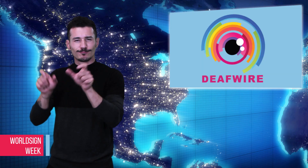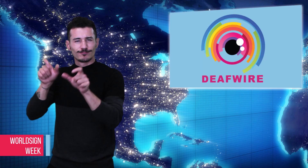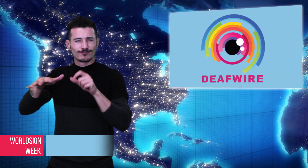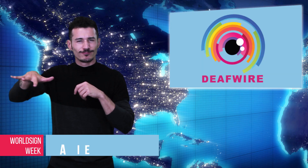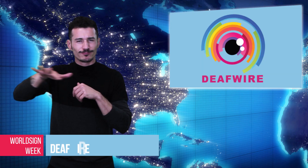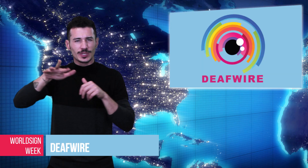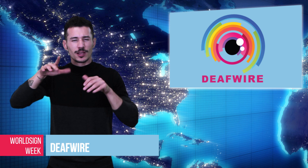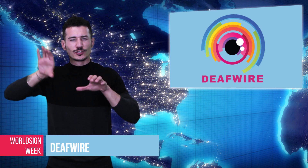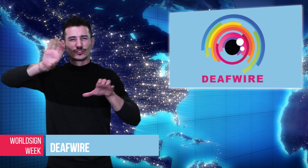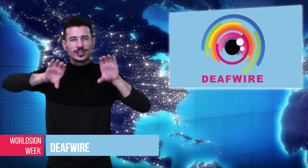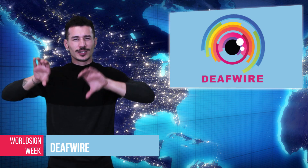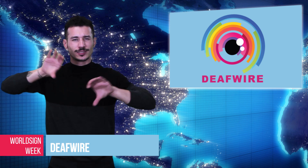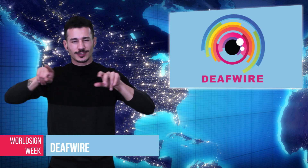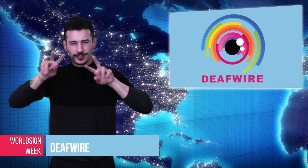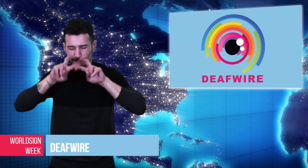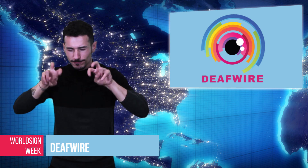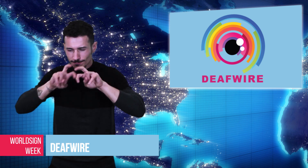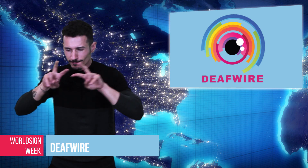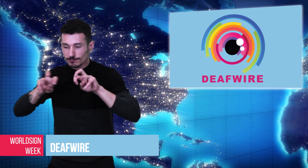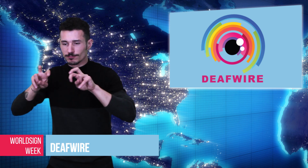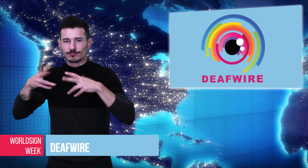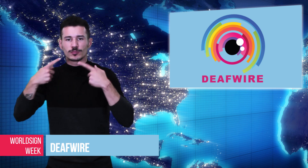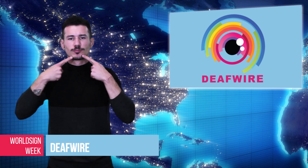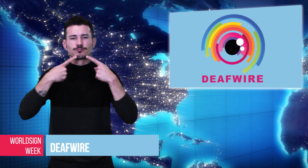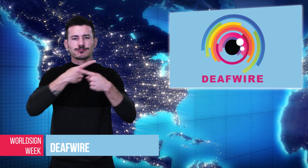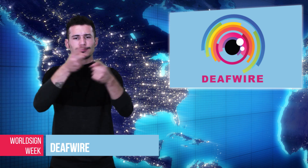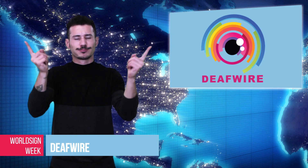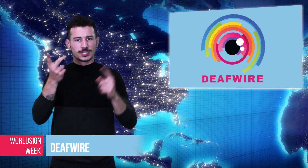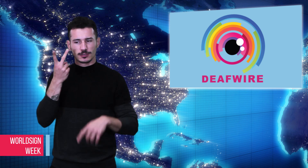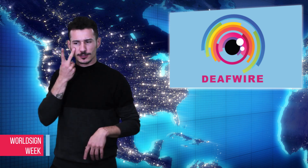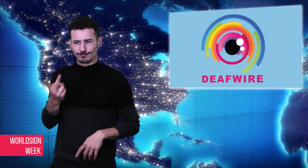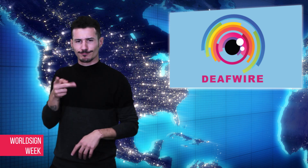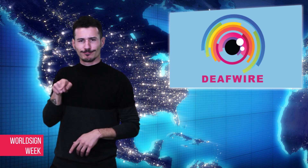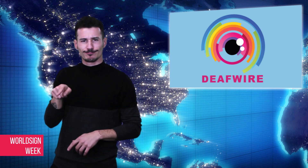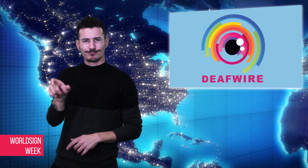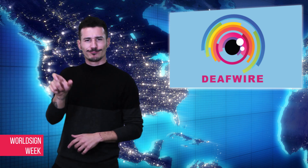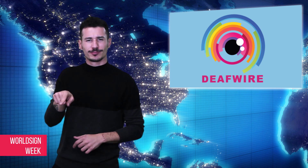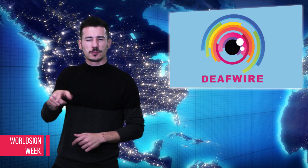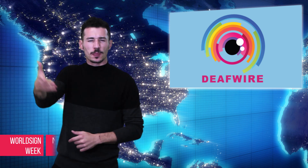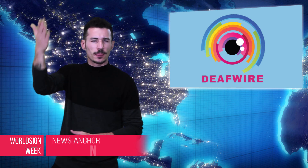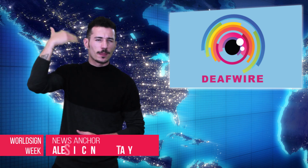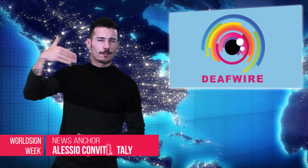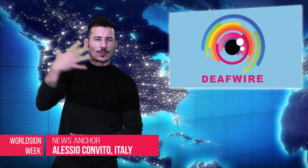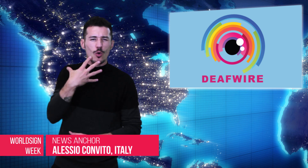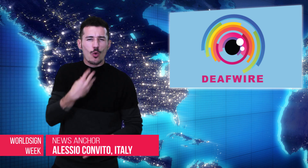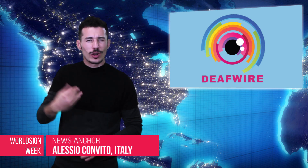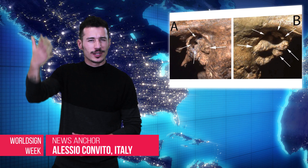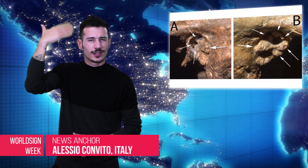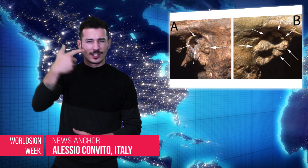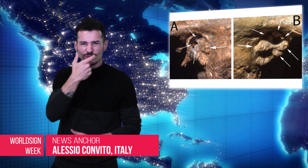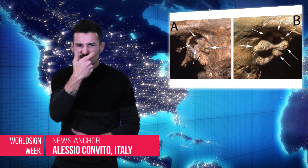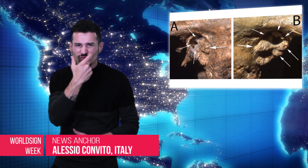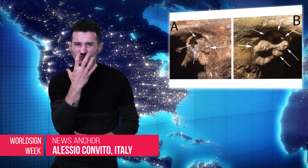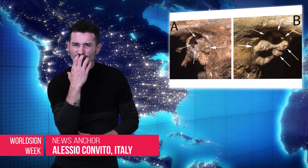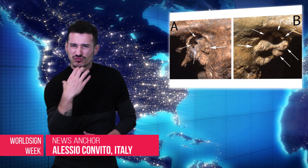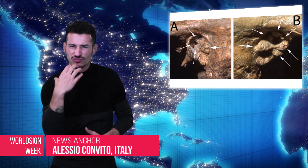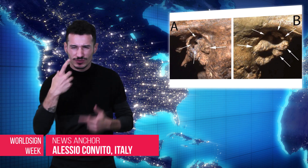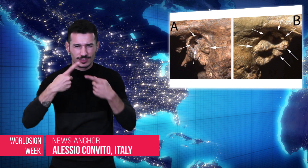Alessio: Scientists determined a Neanderthal - a human race form going